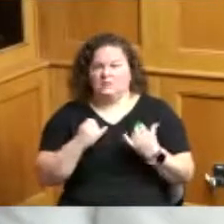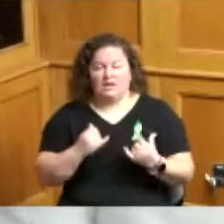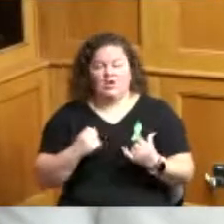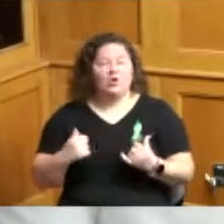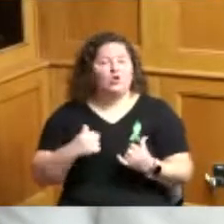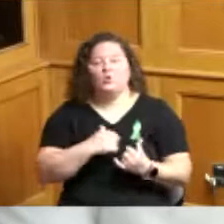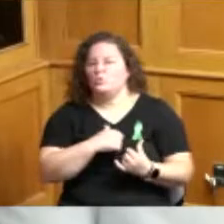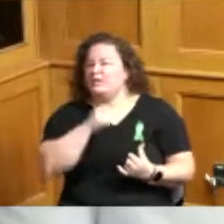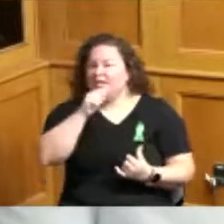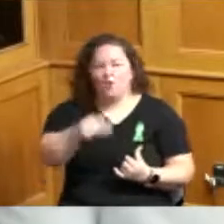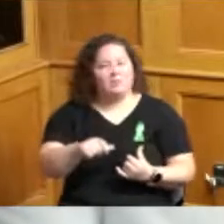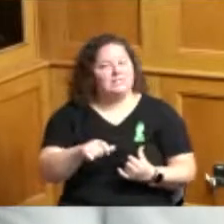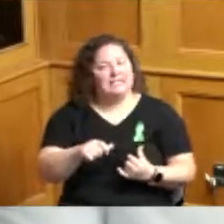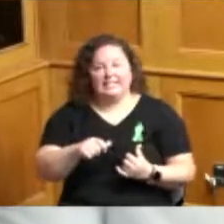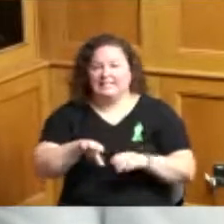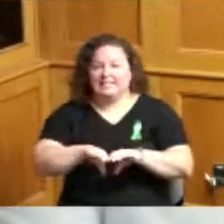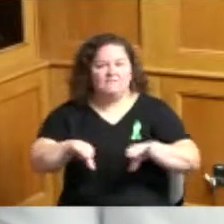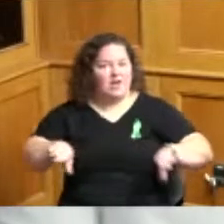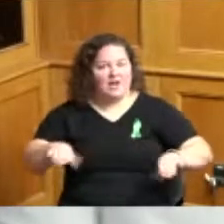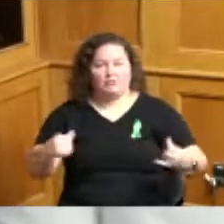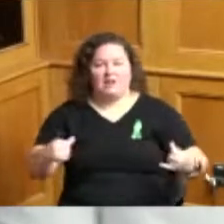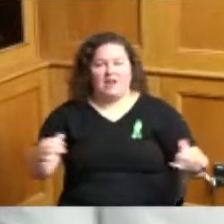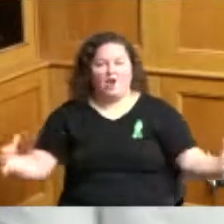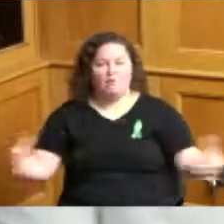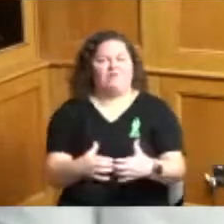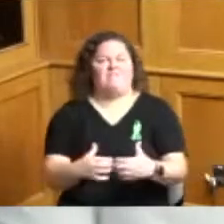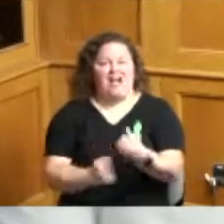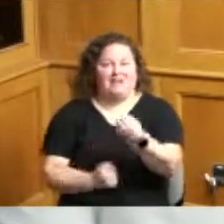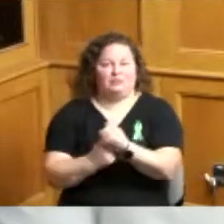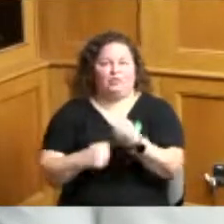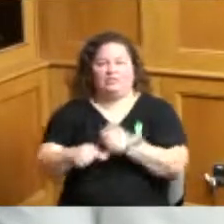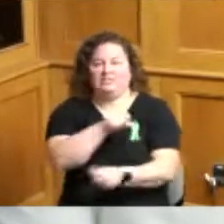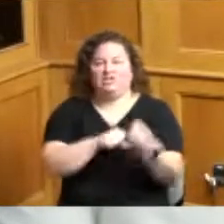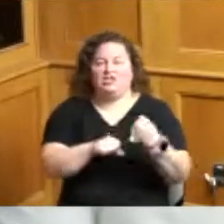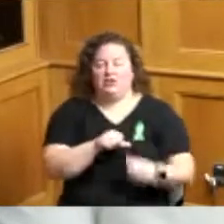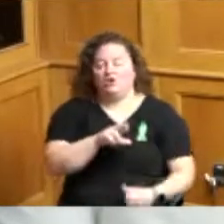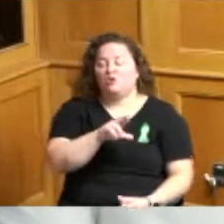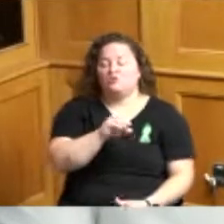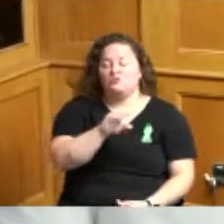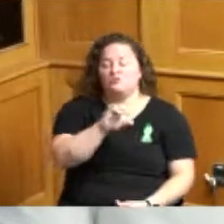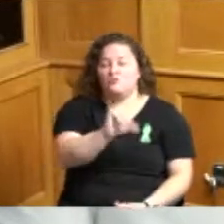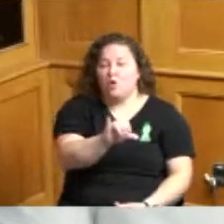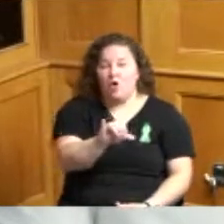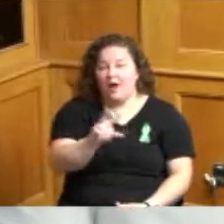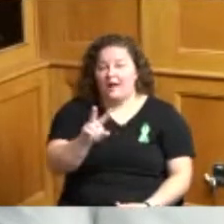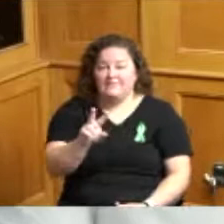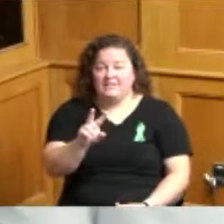pulled together roe v wade they told me that was something we read in the book not something